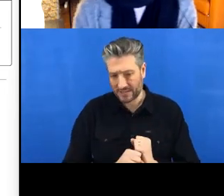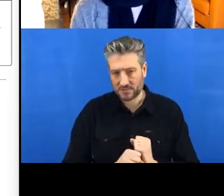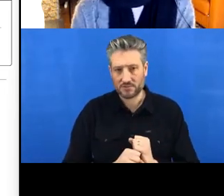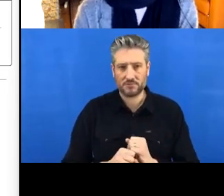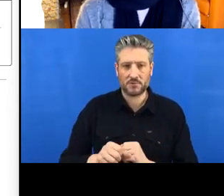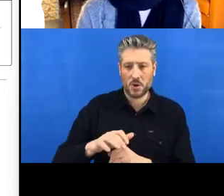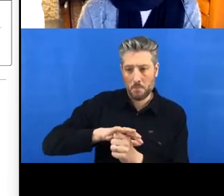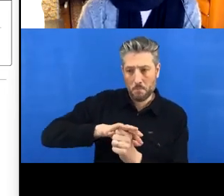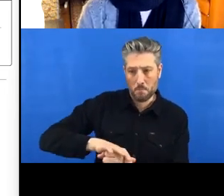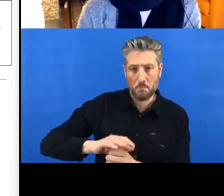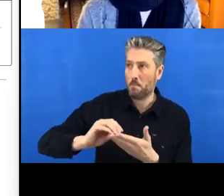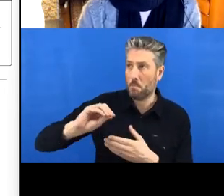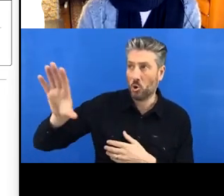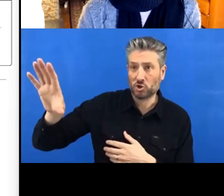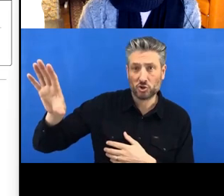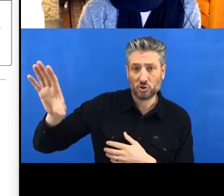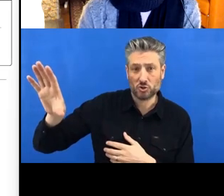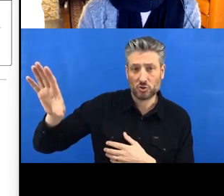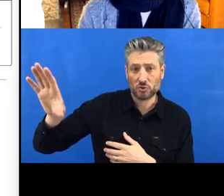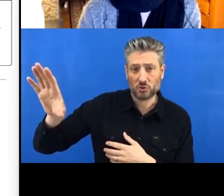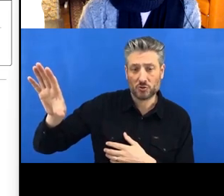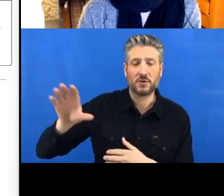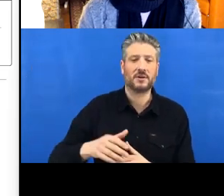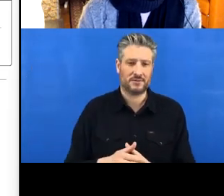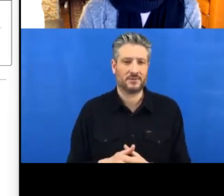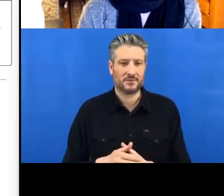So now here's our file in the cloud, for example,